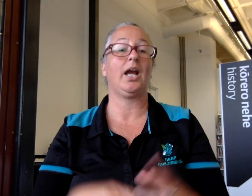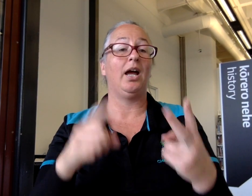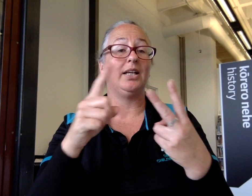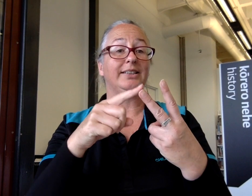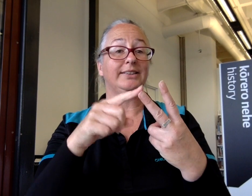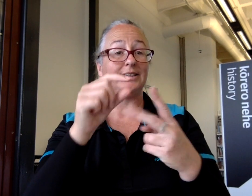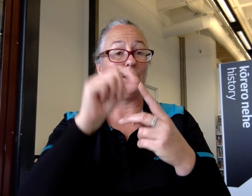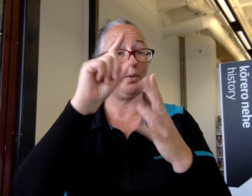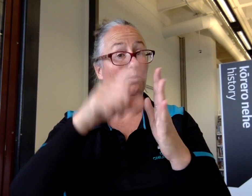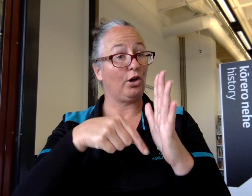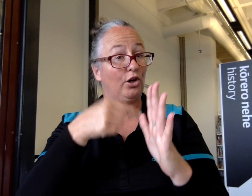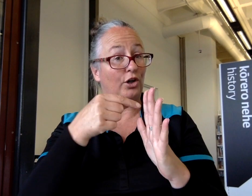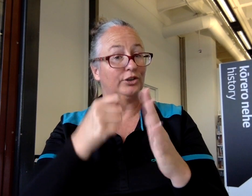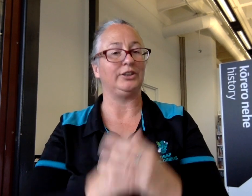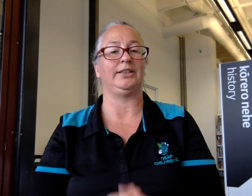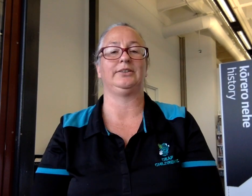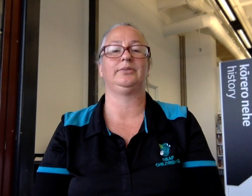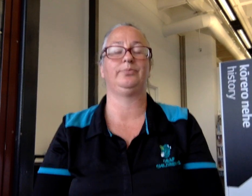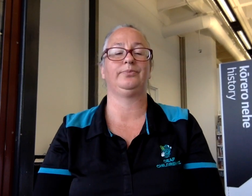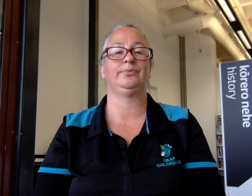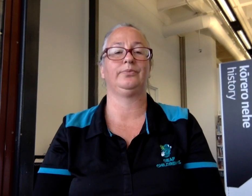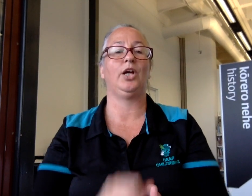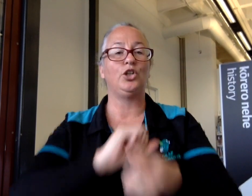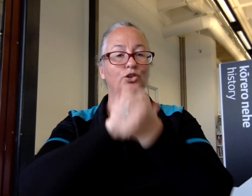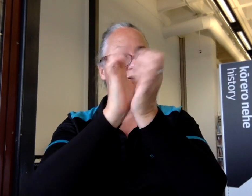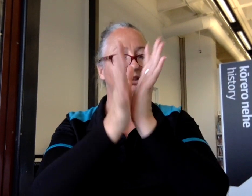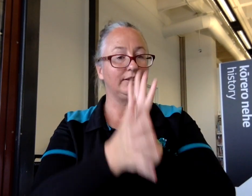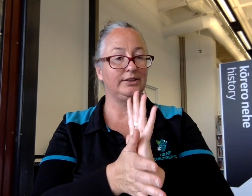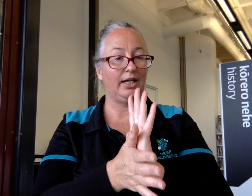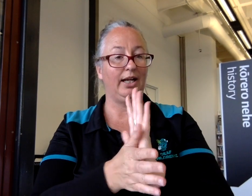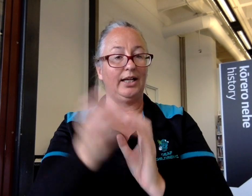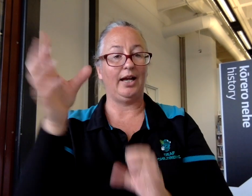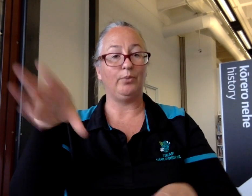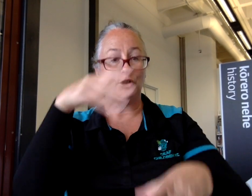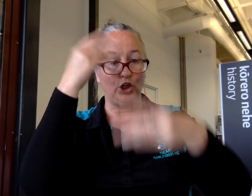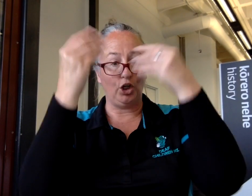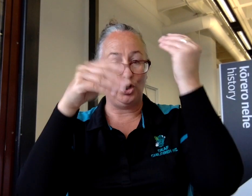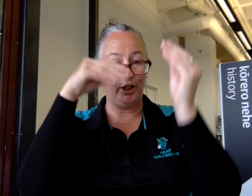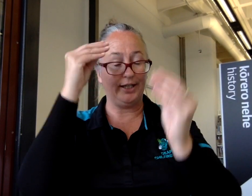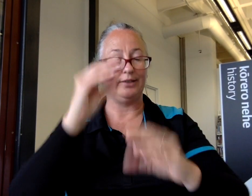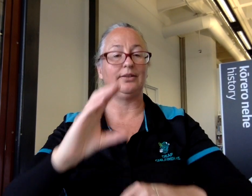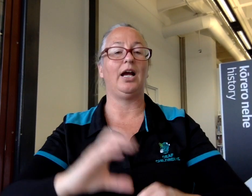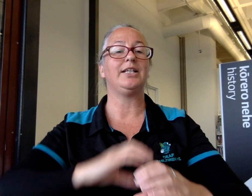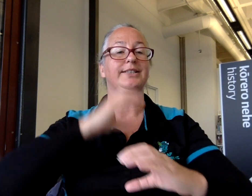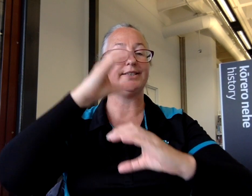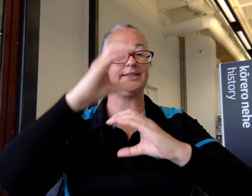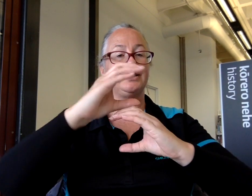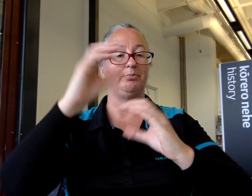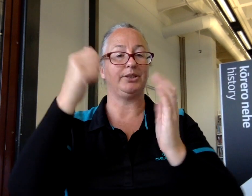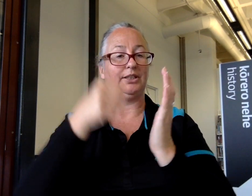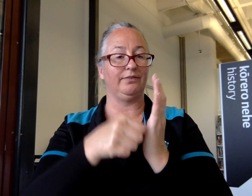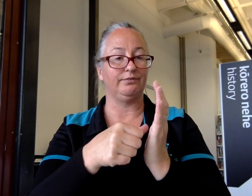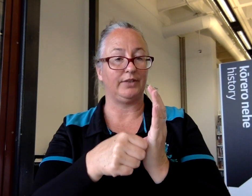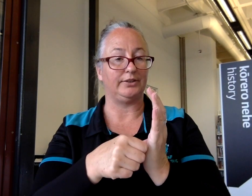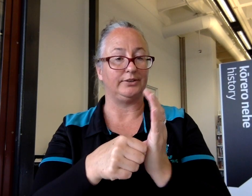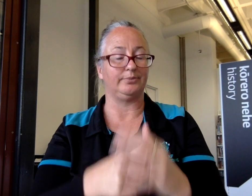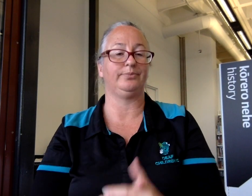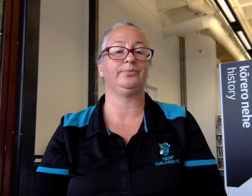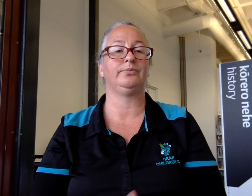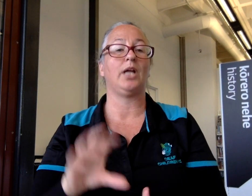2nd Project: NZSL Learning Subsidy Fund